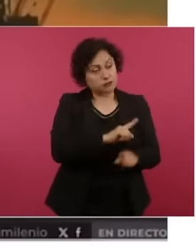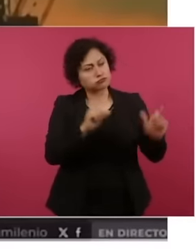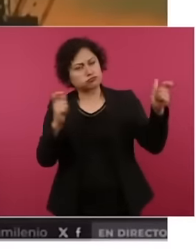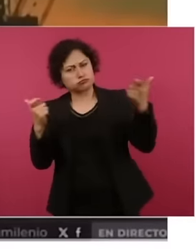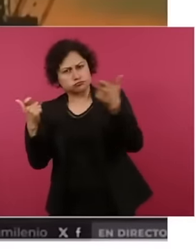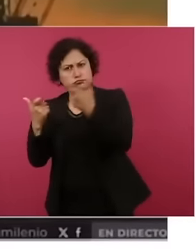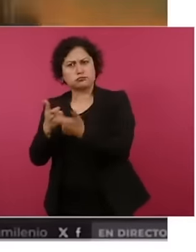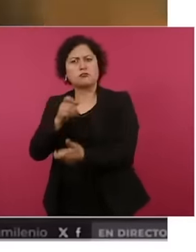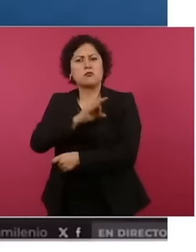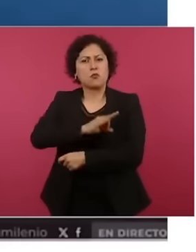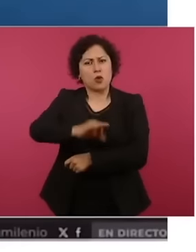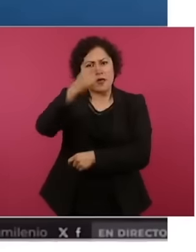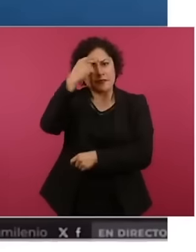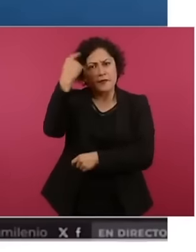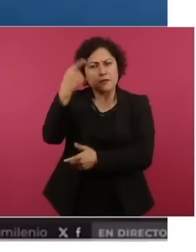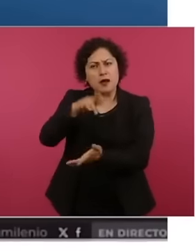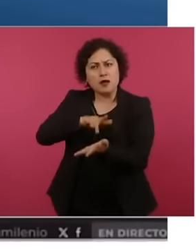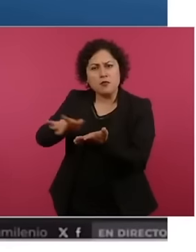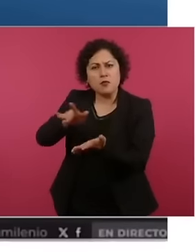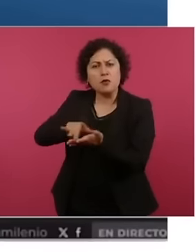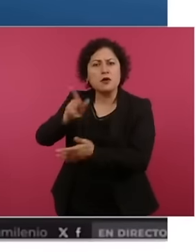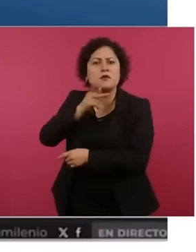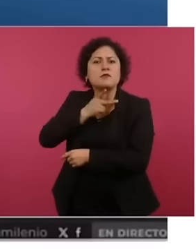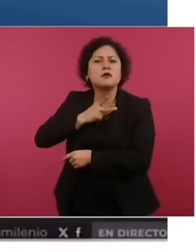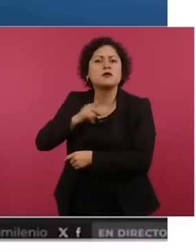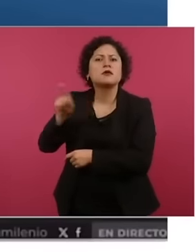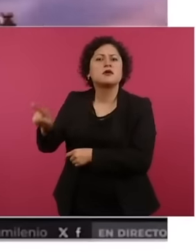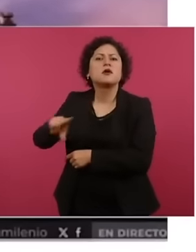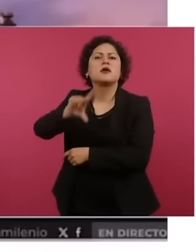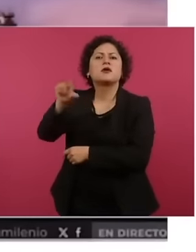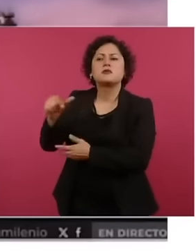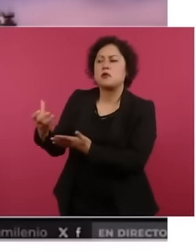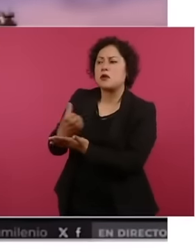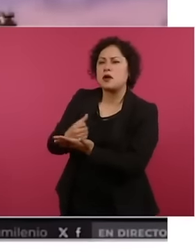invest in oil and receive dividends on a full liability basis with